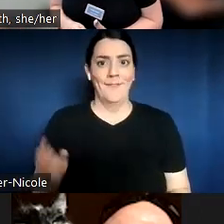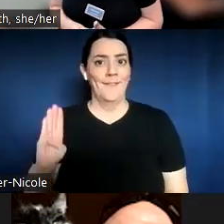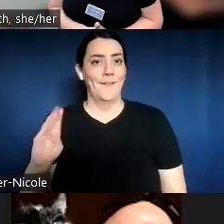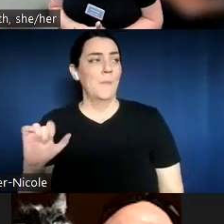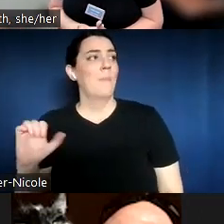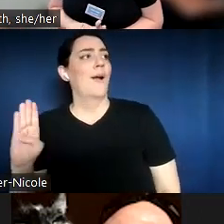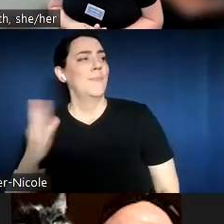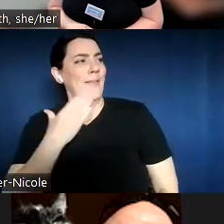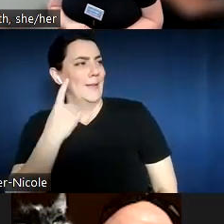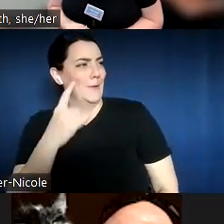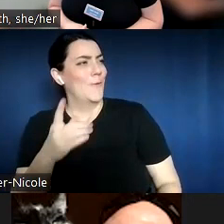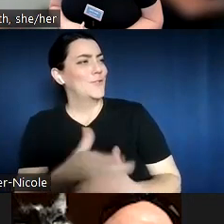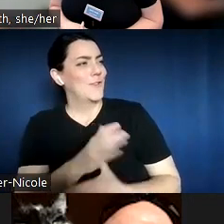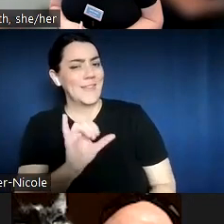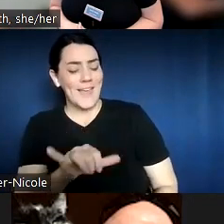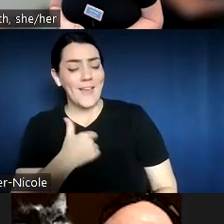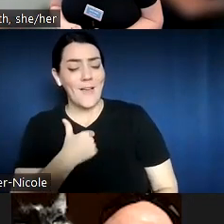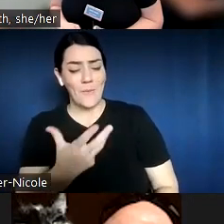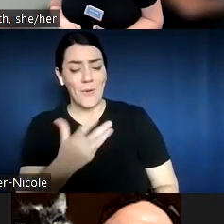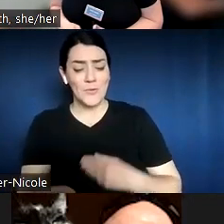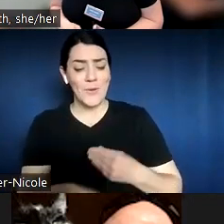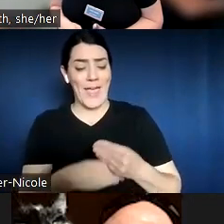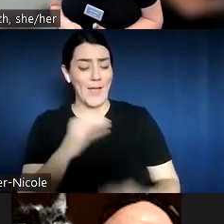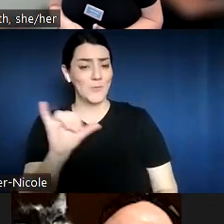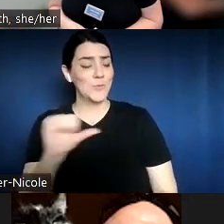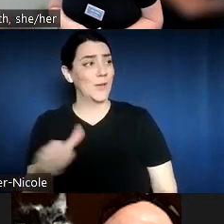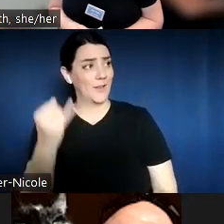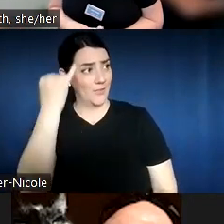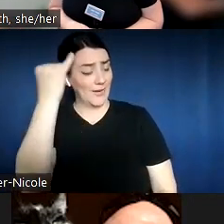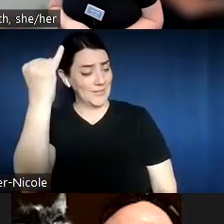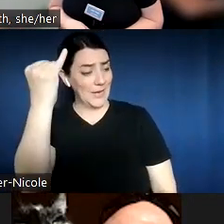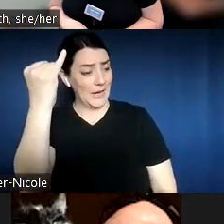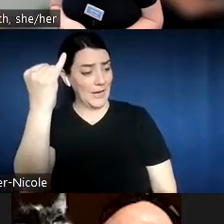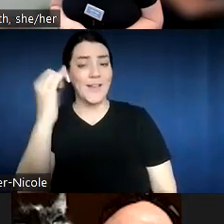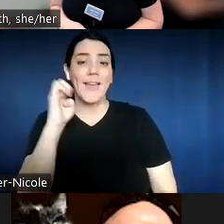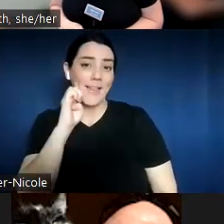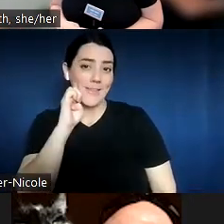And I want to add another idea that came out of, Ellie mentioned it in our end of year